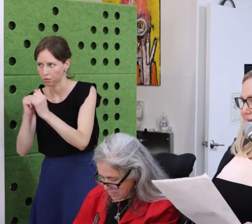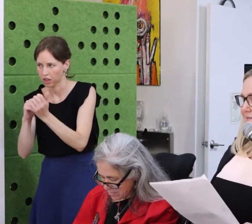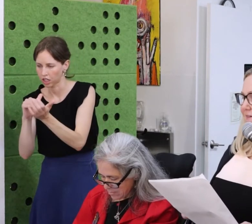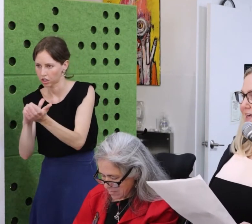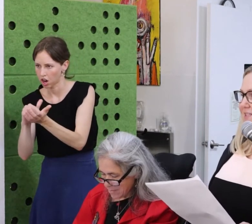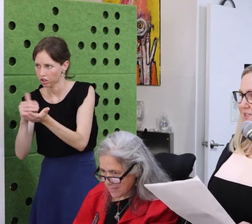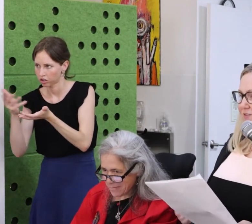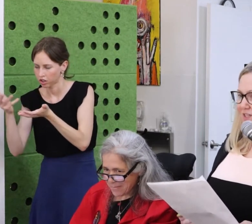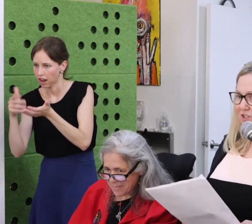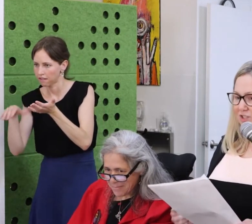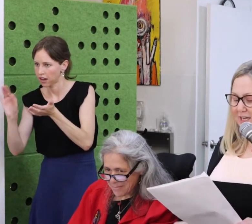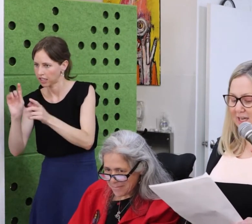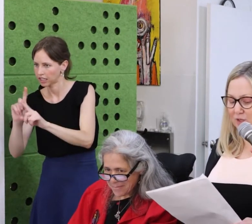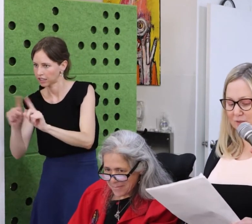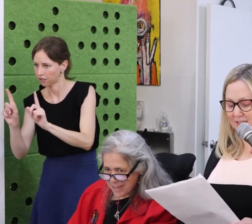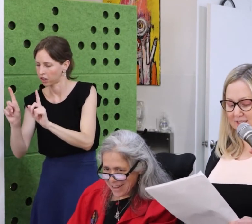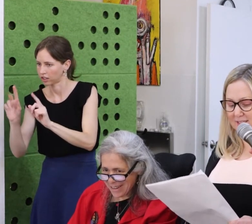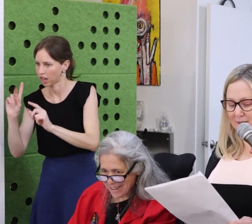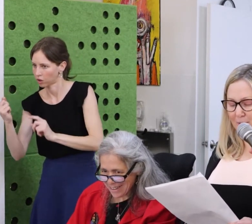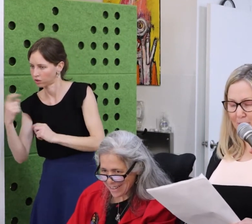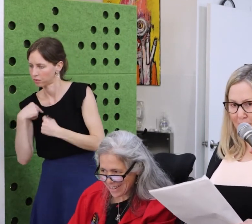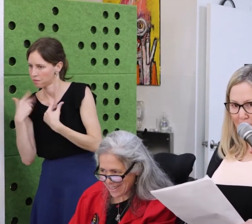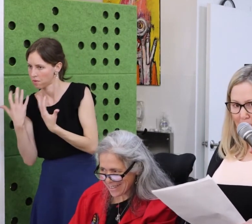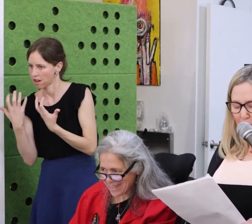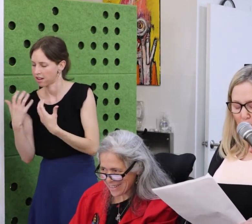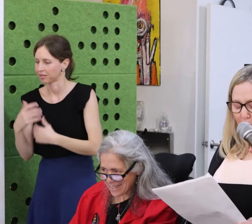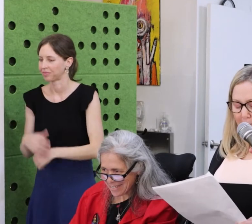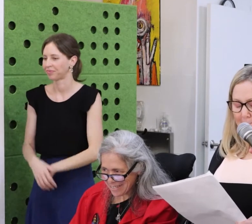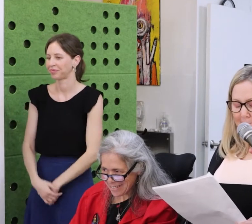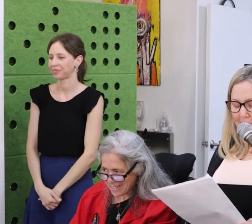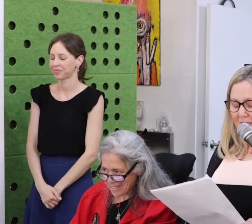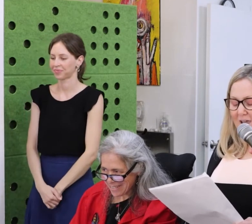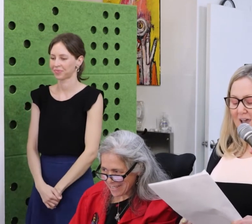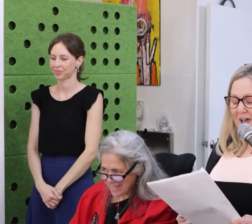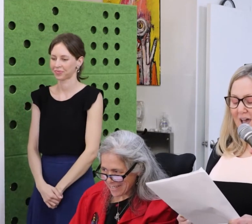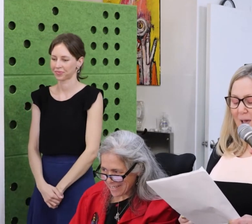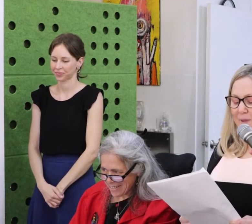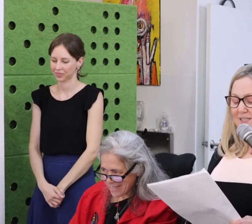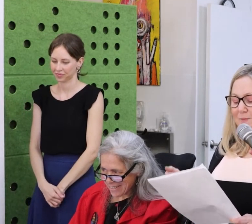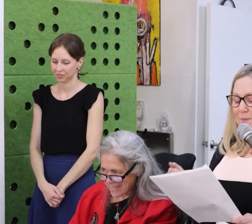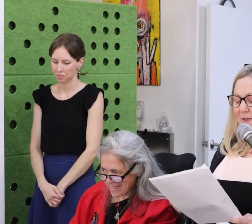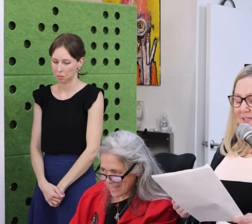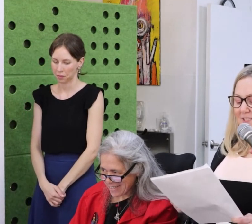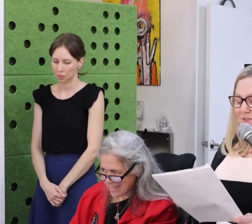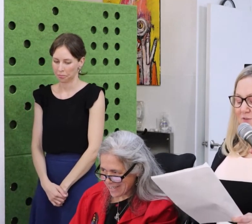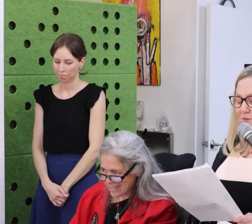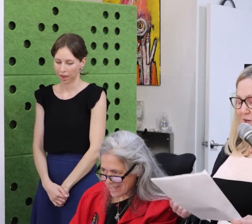Josh, Don, Kenny, and my family at CCDC who honestly make